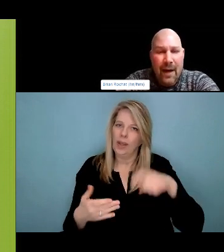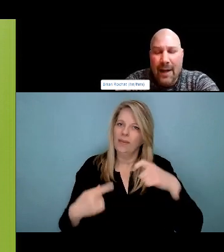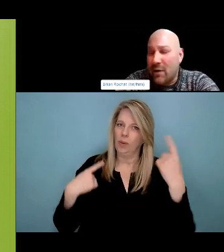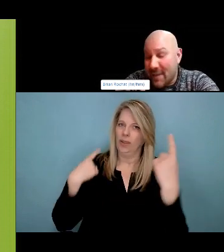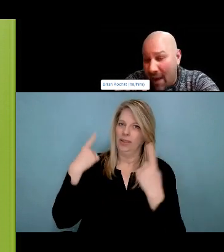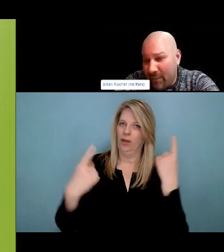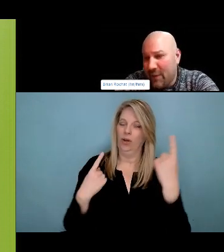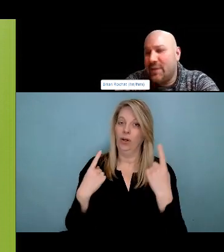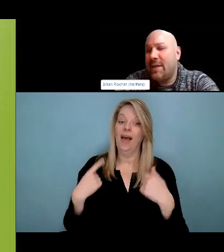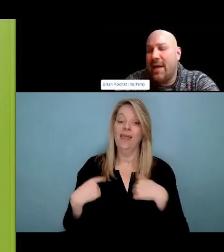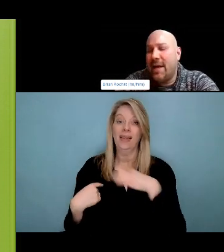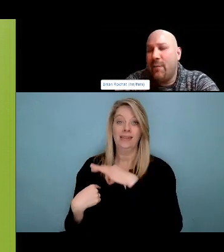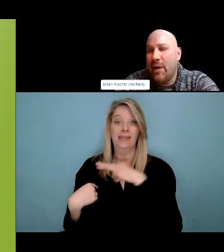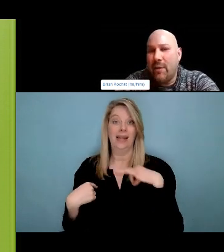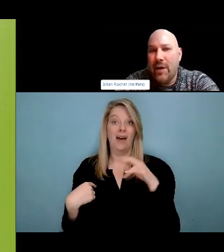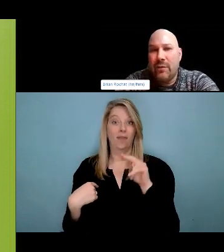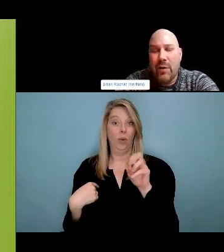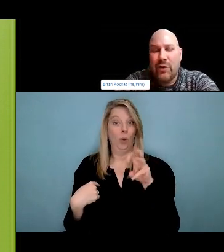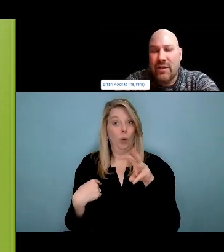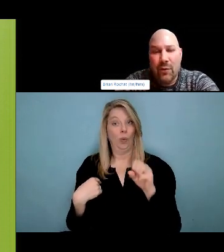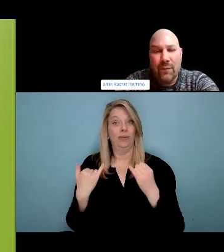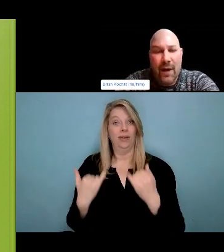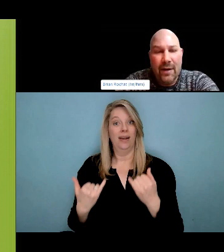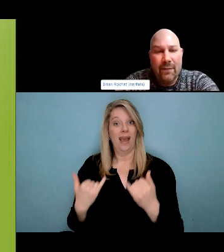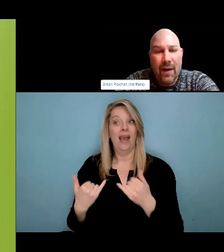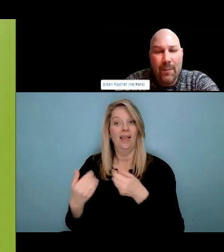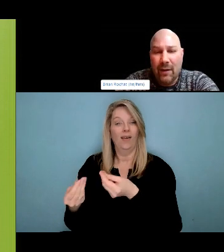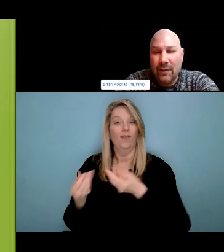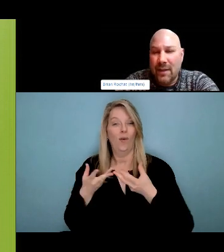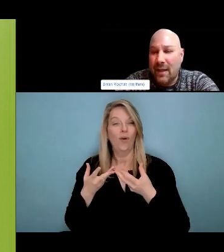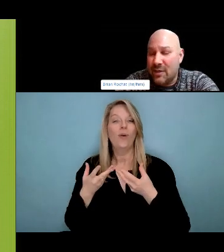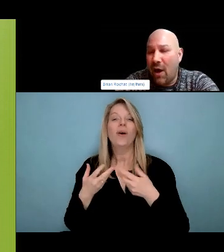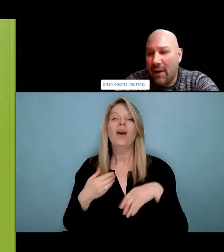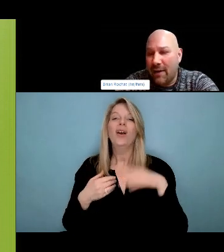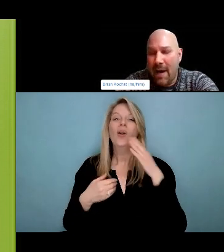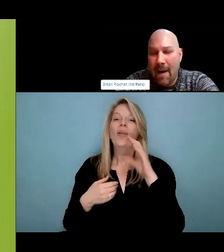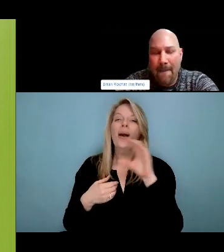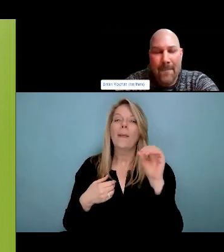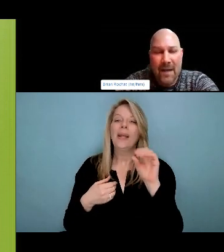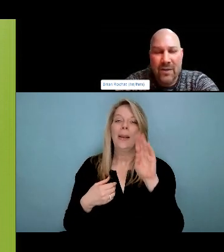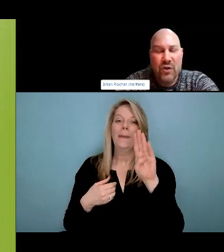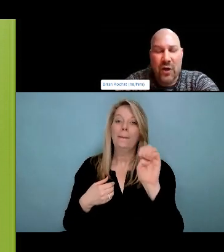just wish that we lived in a time and place where like those things weren't jeopardised